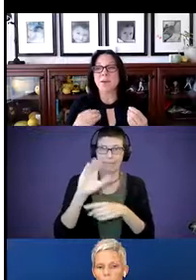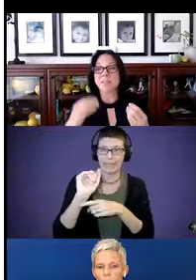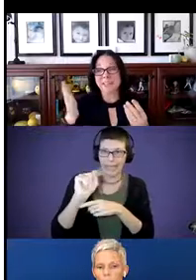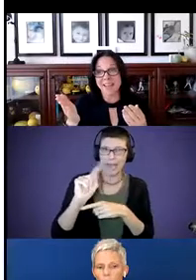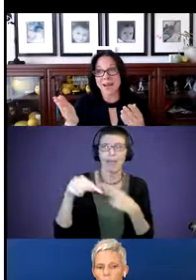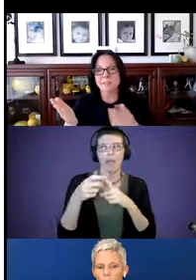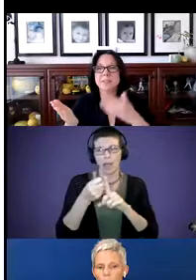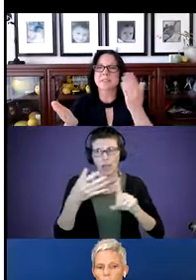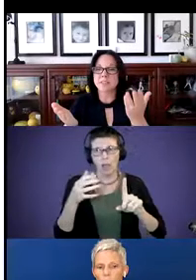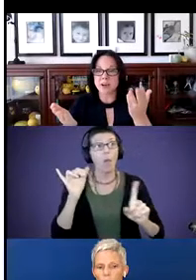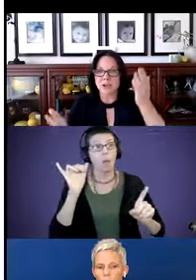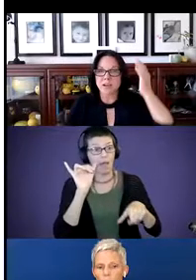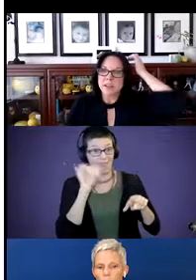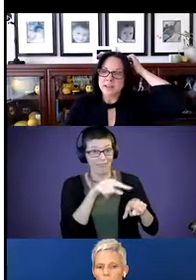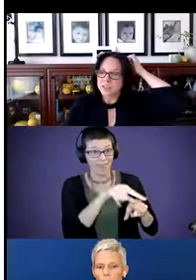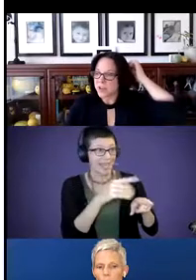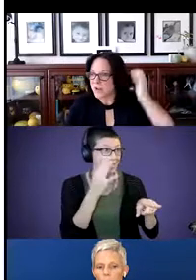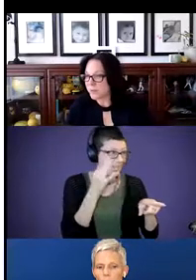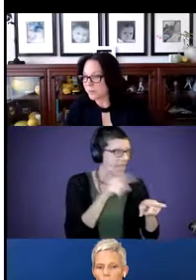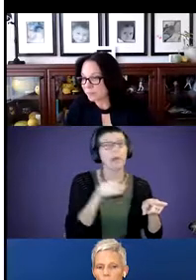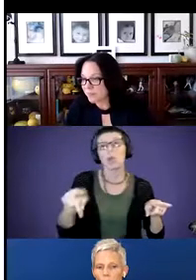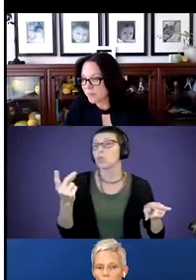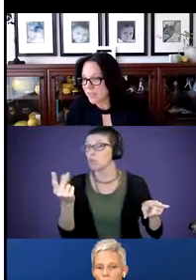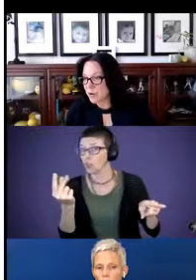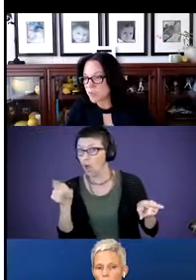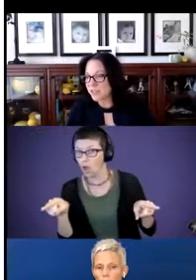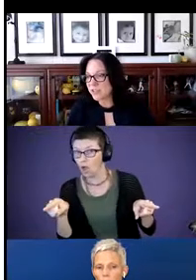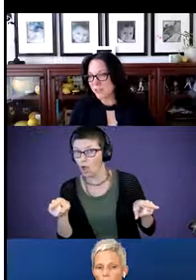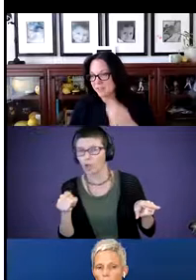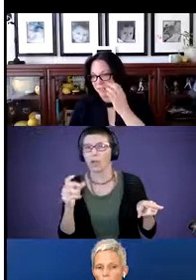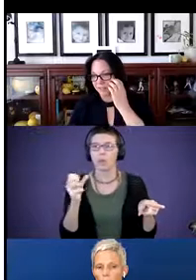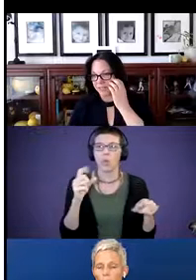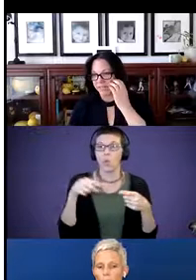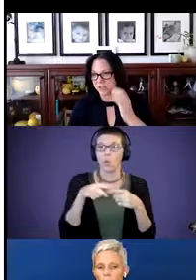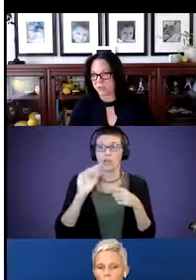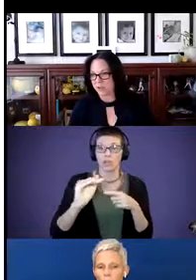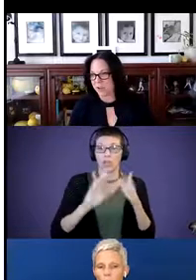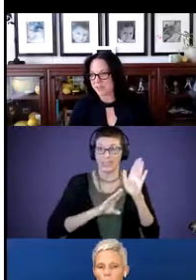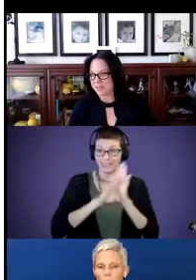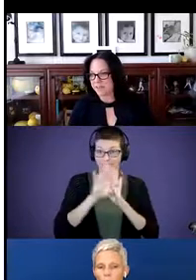that's a cat. This is a dog.” So, once your child develops initial word knowledge,